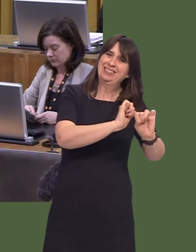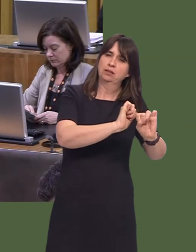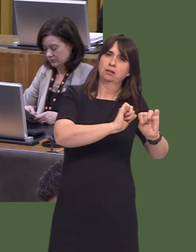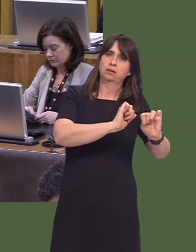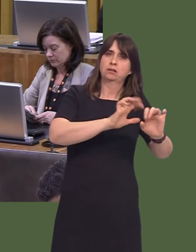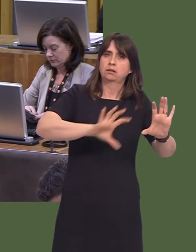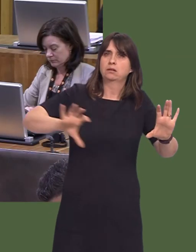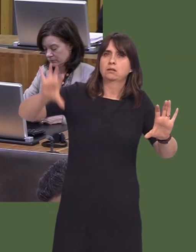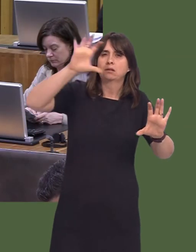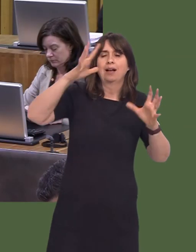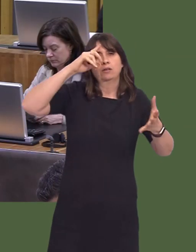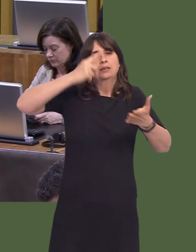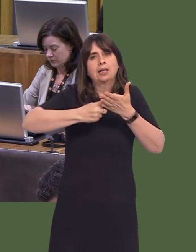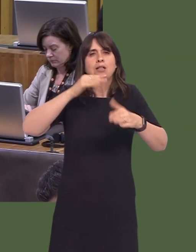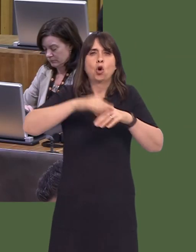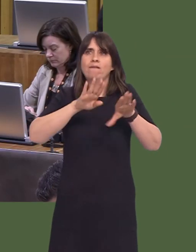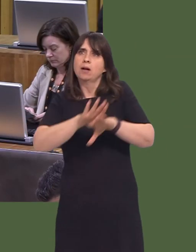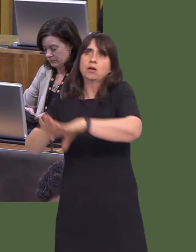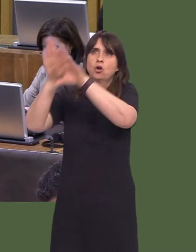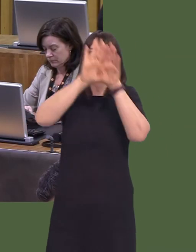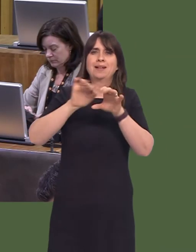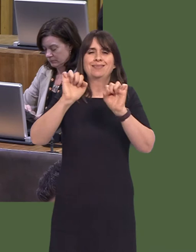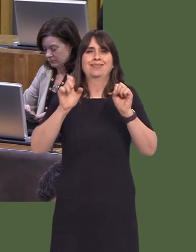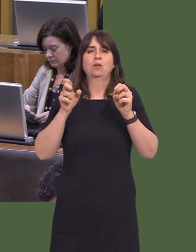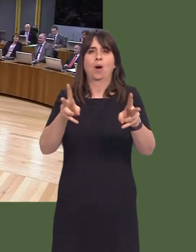to decide on a common approach to, in order to inform Government.